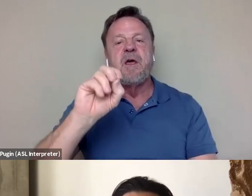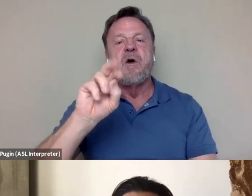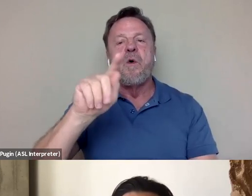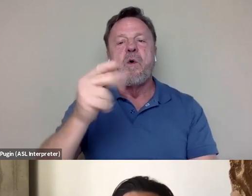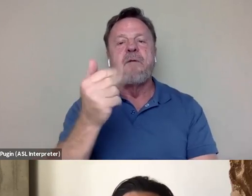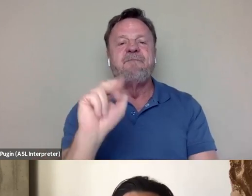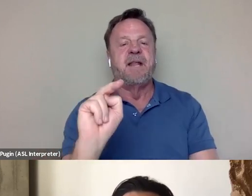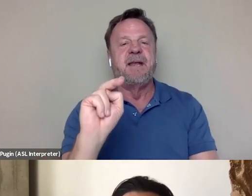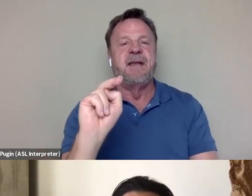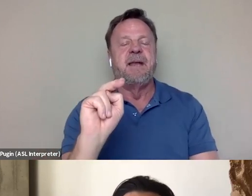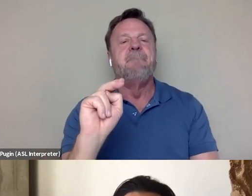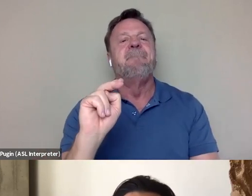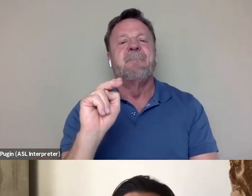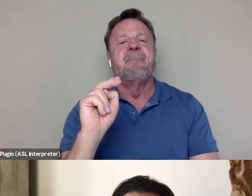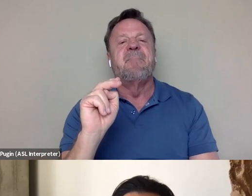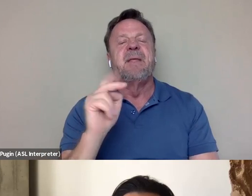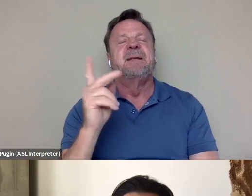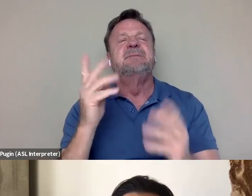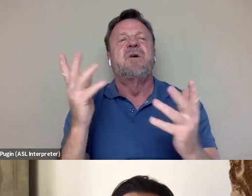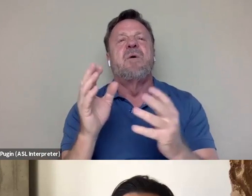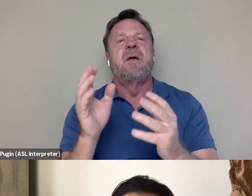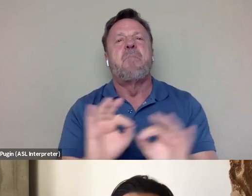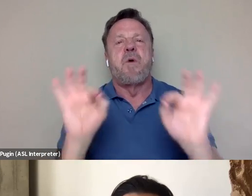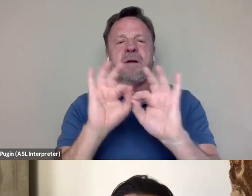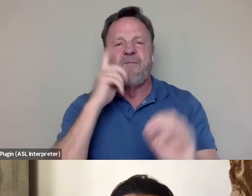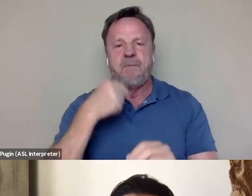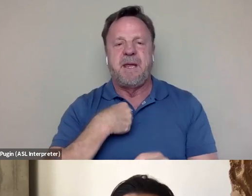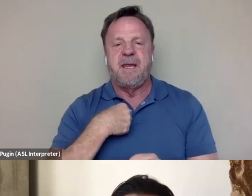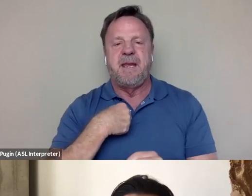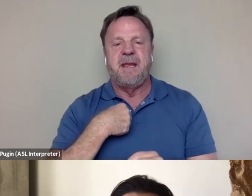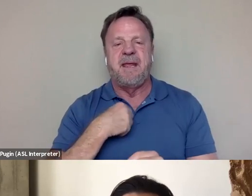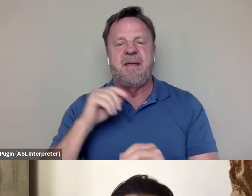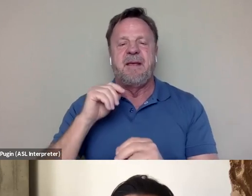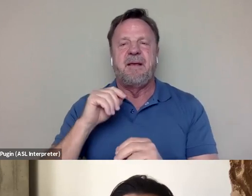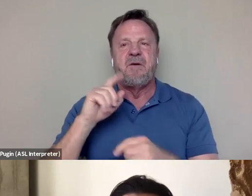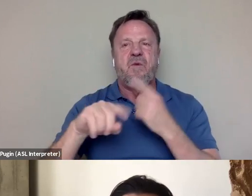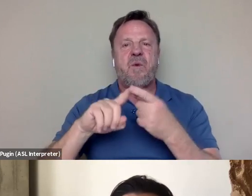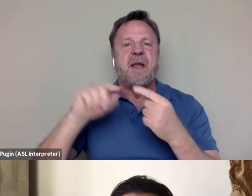And for me, it's so important to have it, you know, his films when he was adult were great,